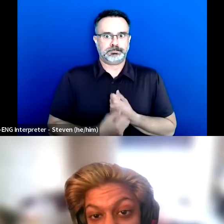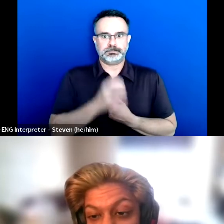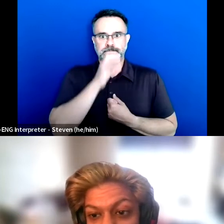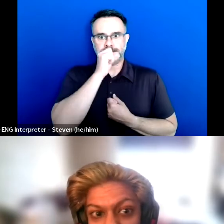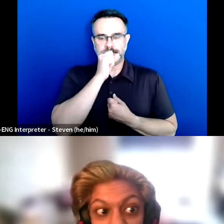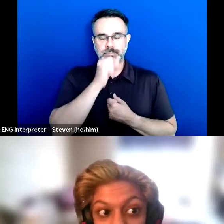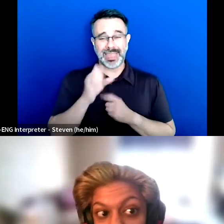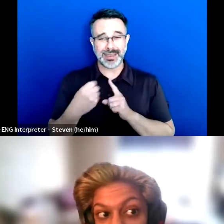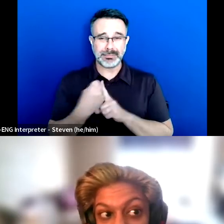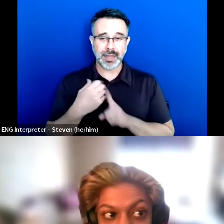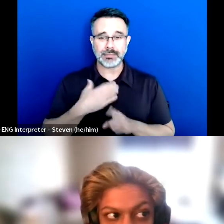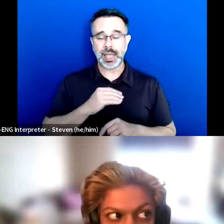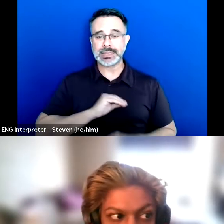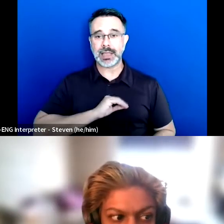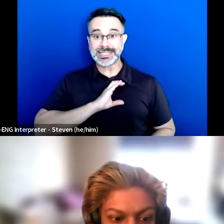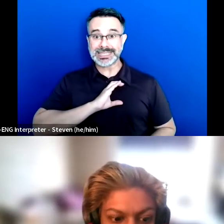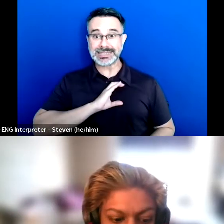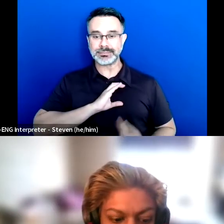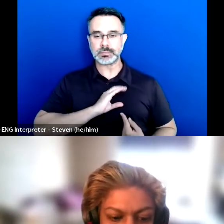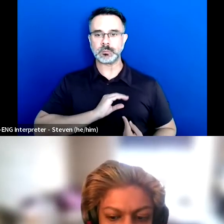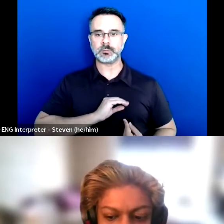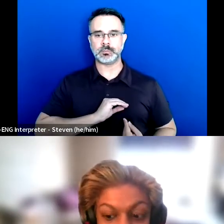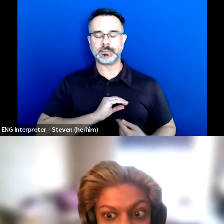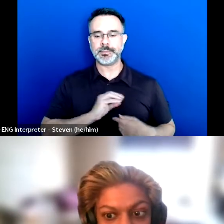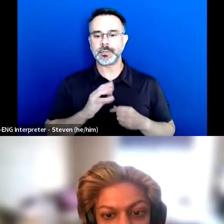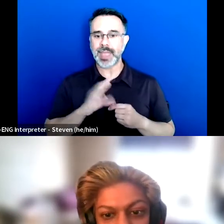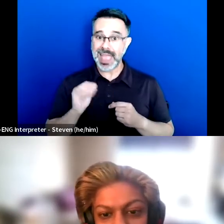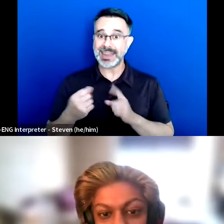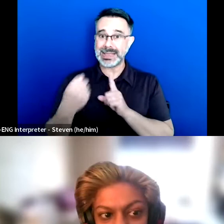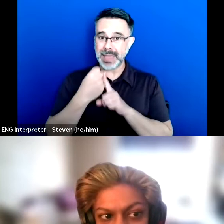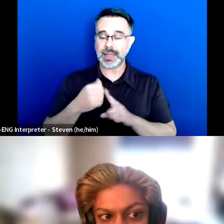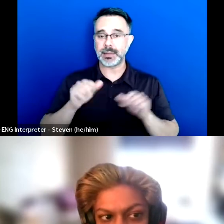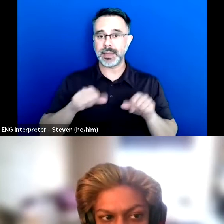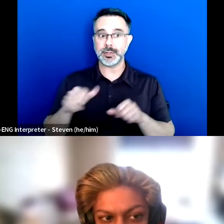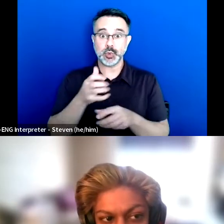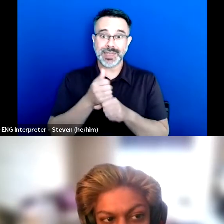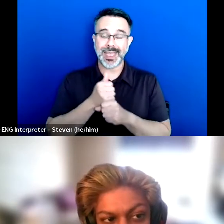But it also impacted my ability to get quality education.